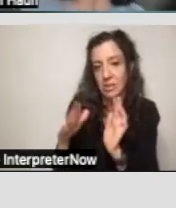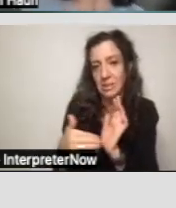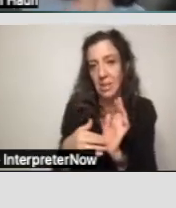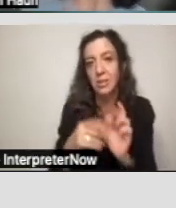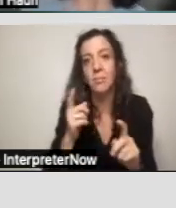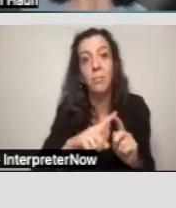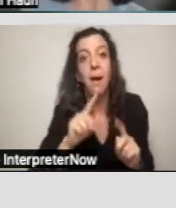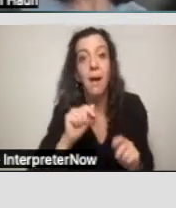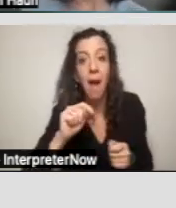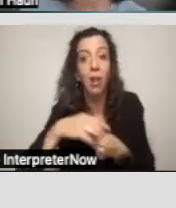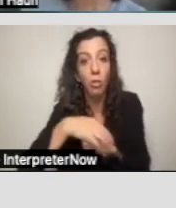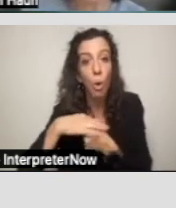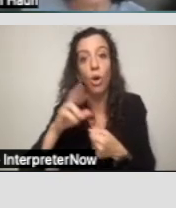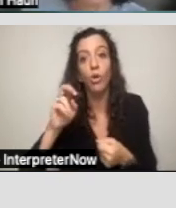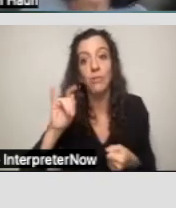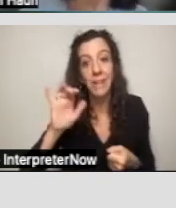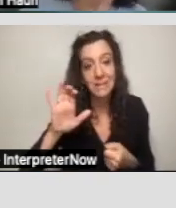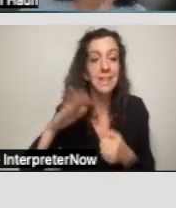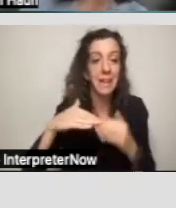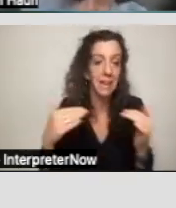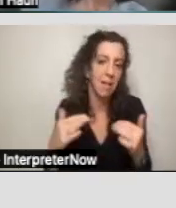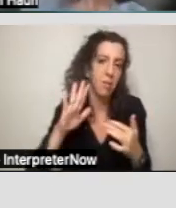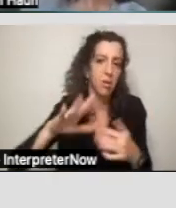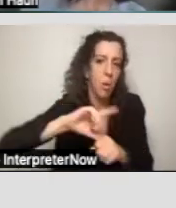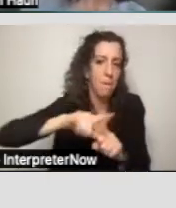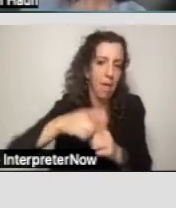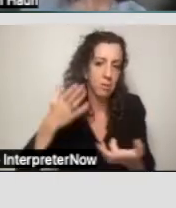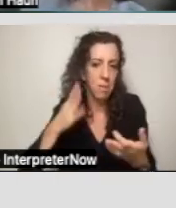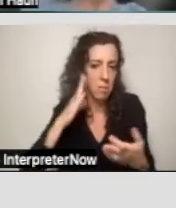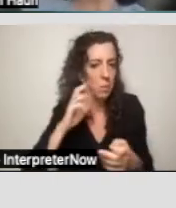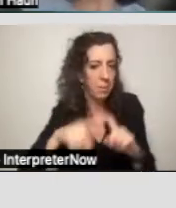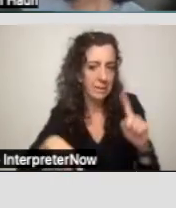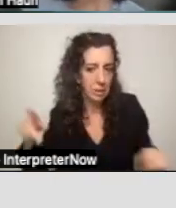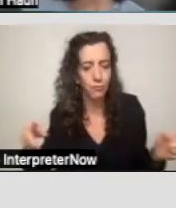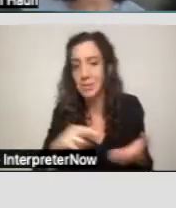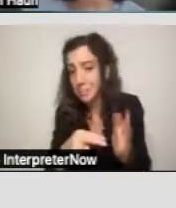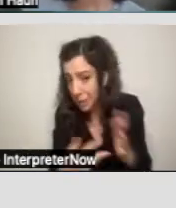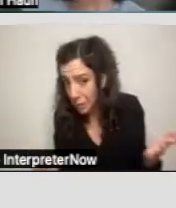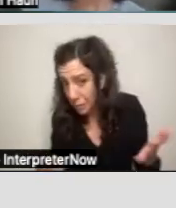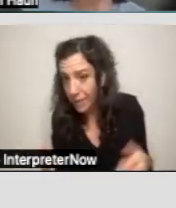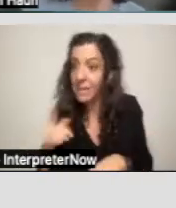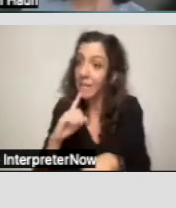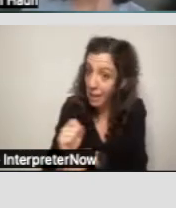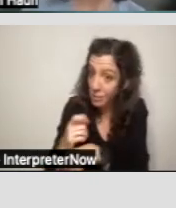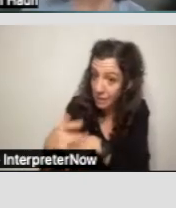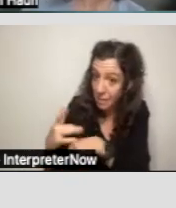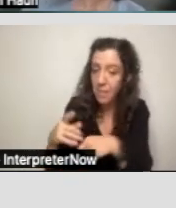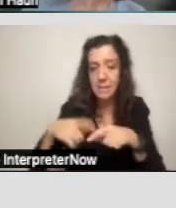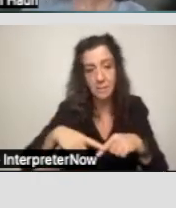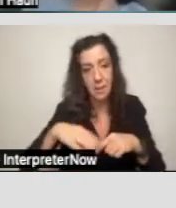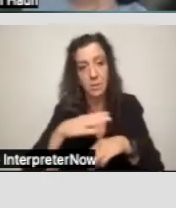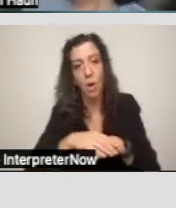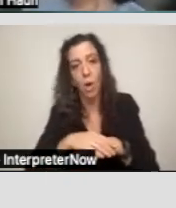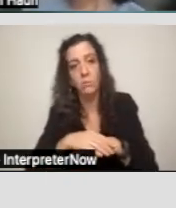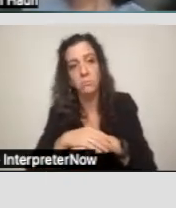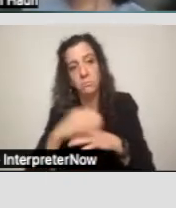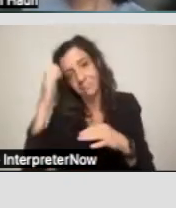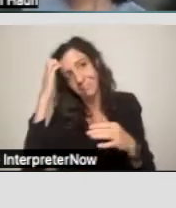level, your mileage may vary; meaning the actual availability depends largely on which